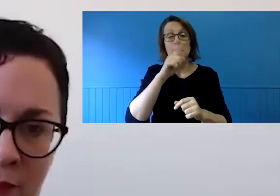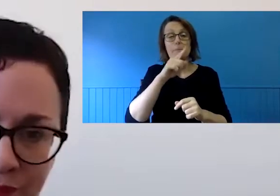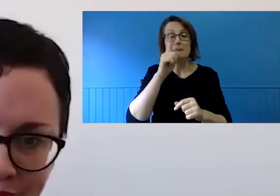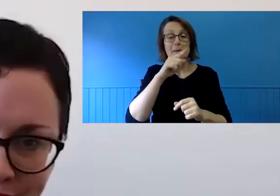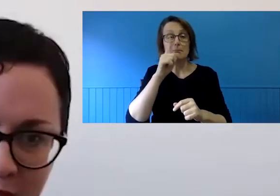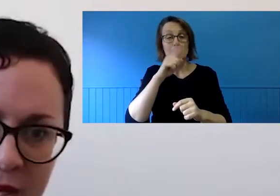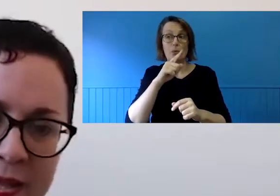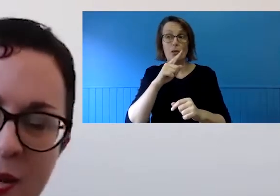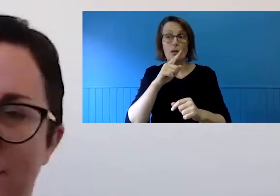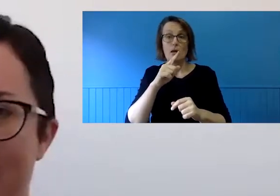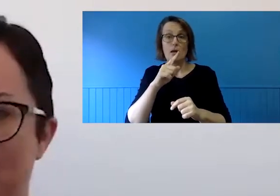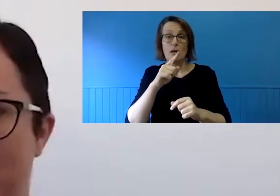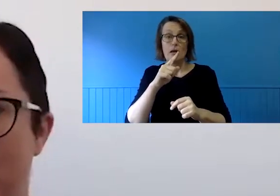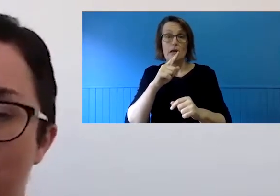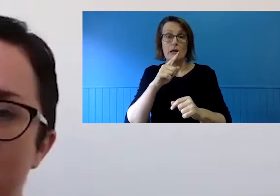In that, we've found both good and